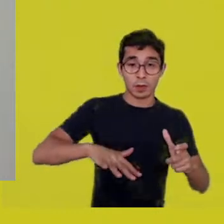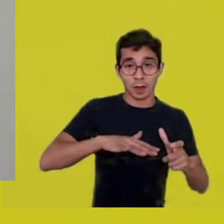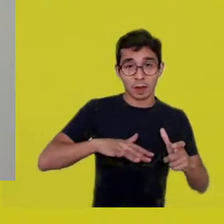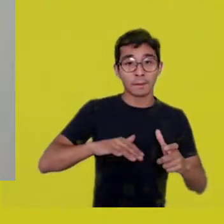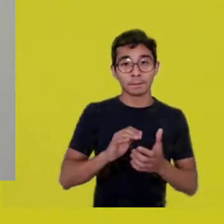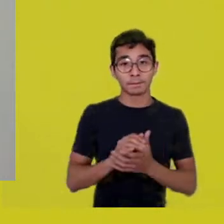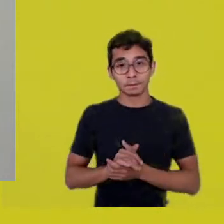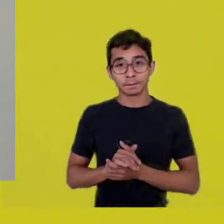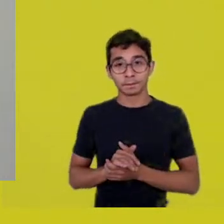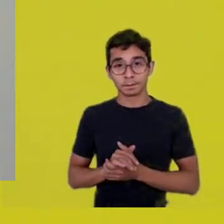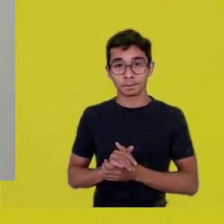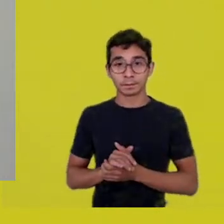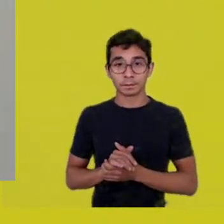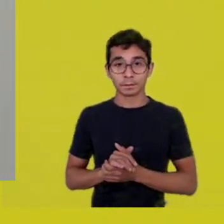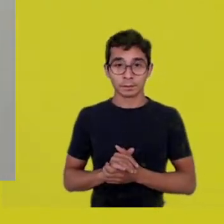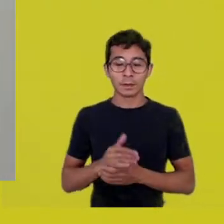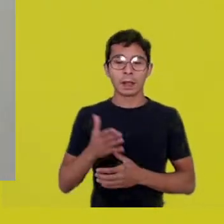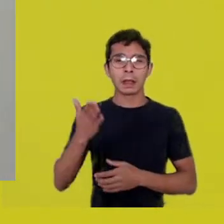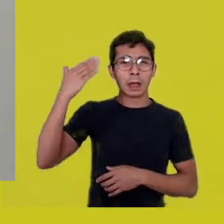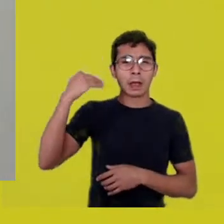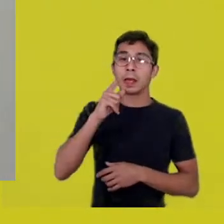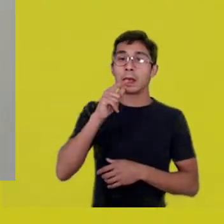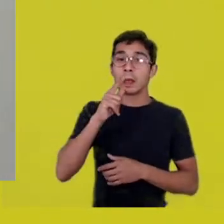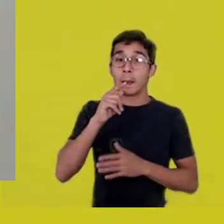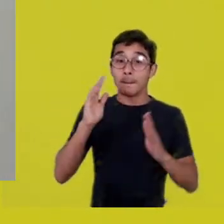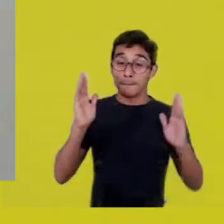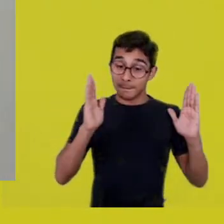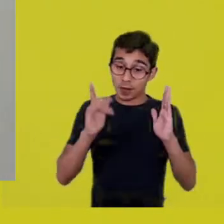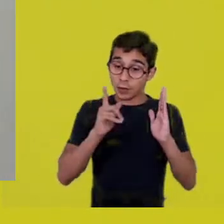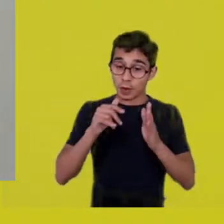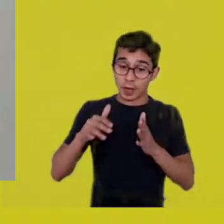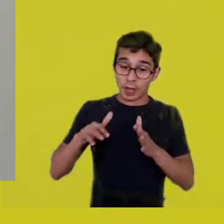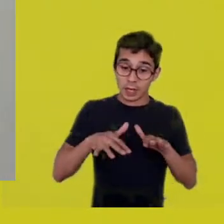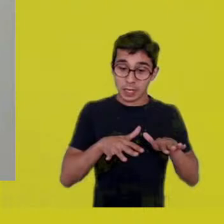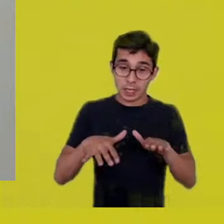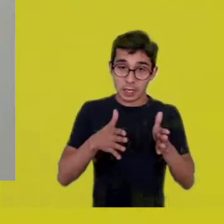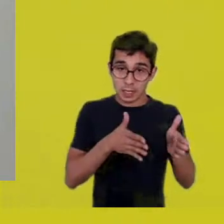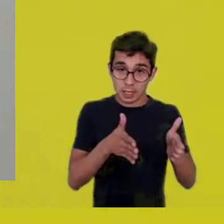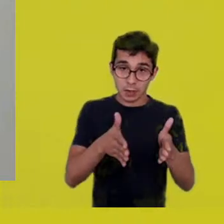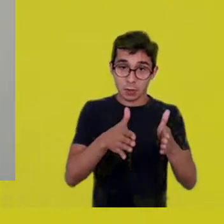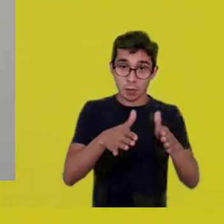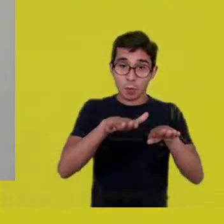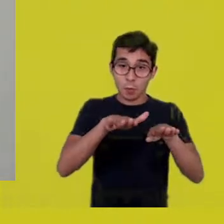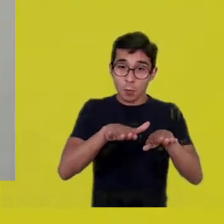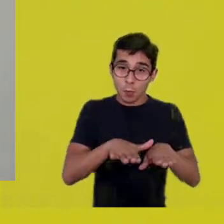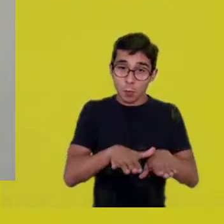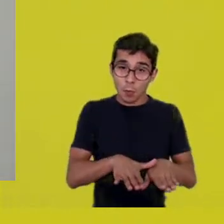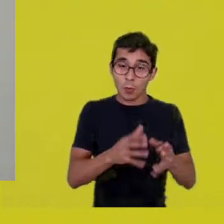when the rivers were dry. Then, when the rain came and filled the river,